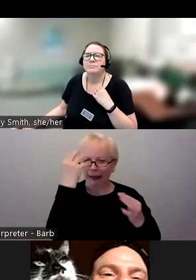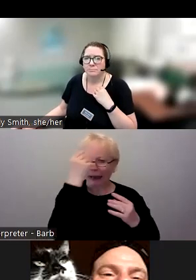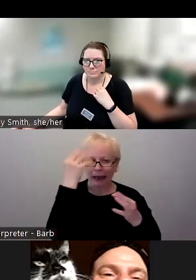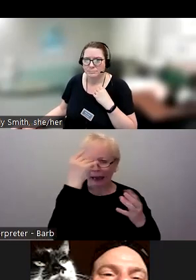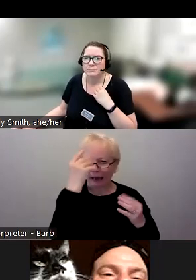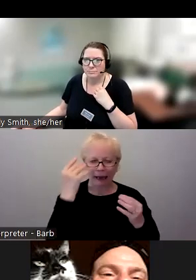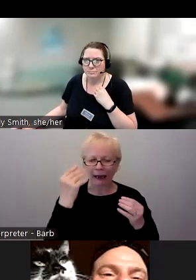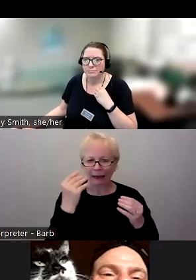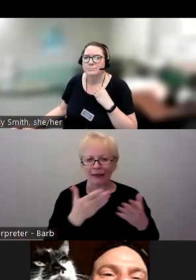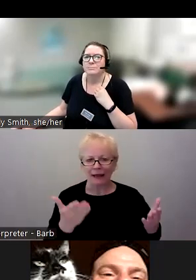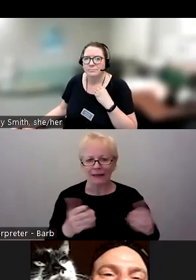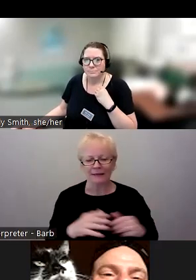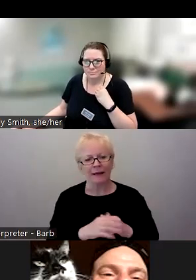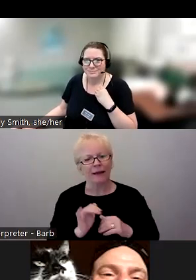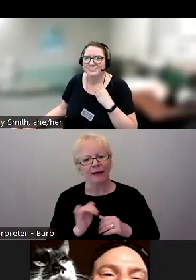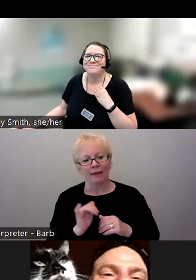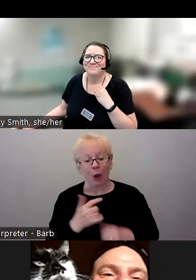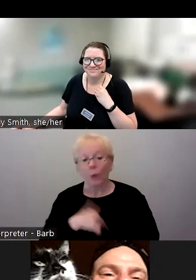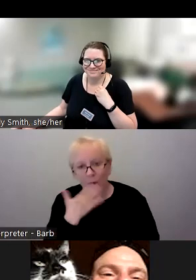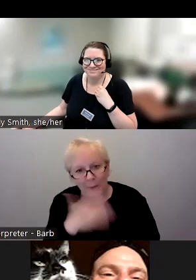We were bad students, we didn't answer the assignment.